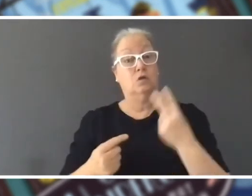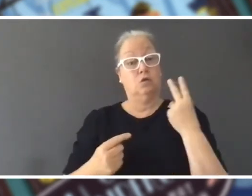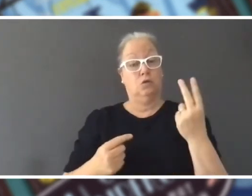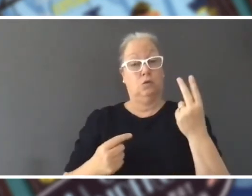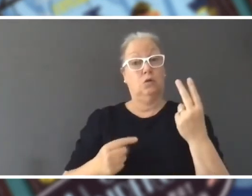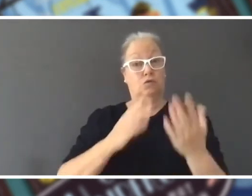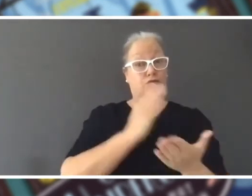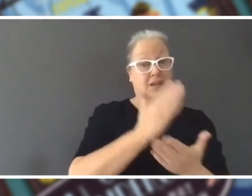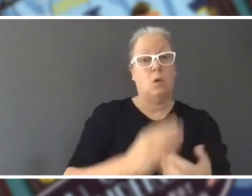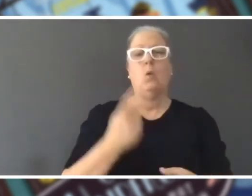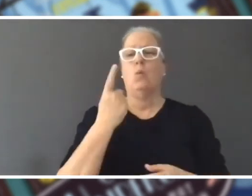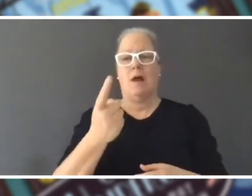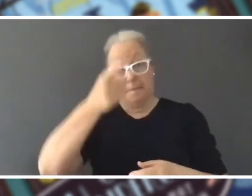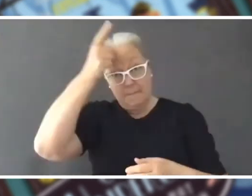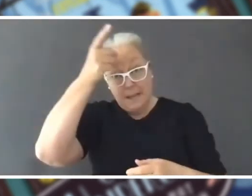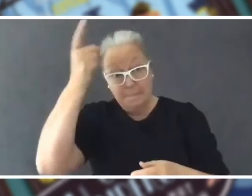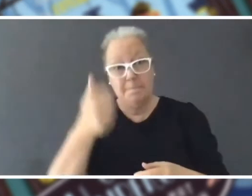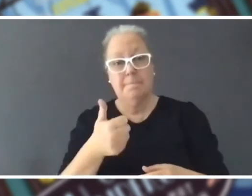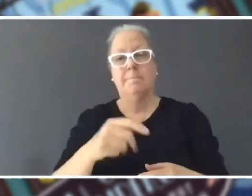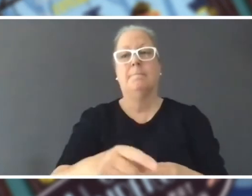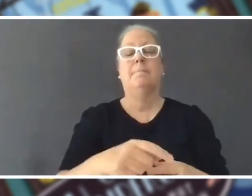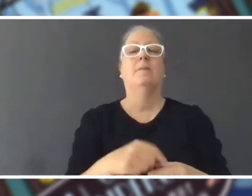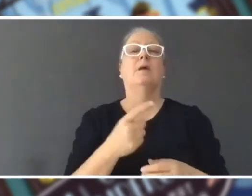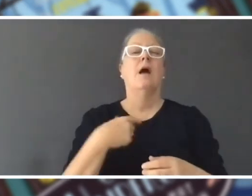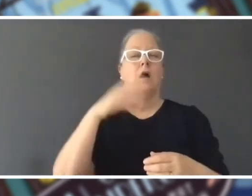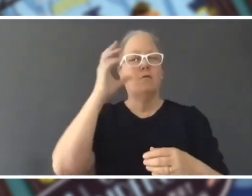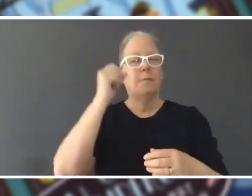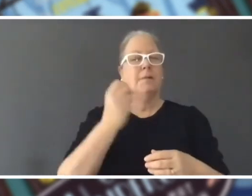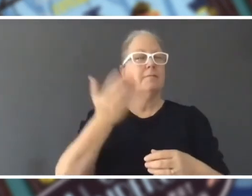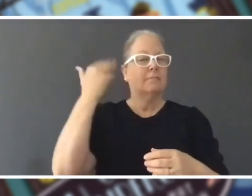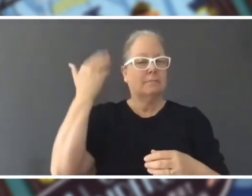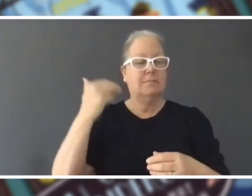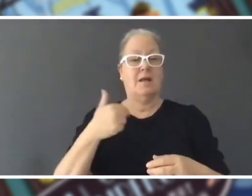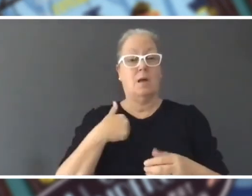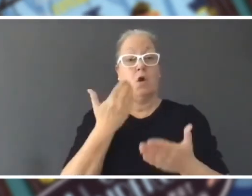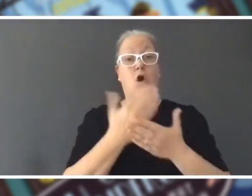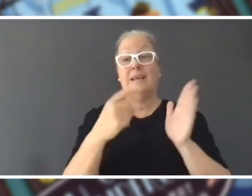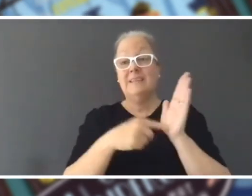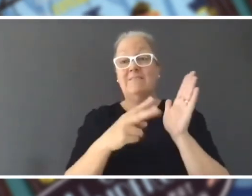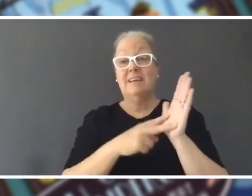one of them is made up. One time I was a contestant on a tv game show,